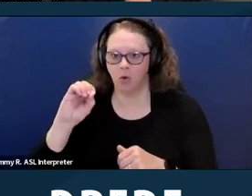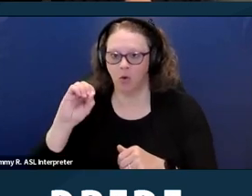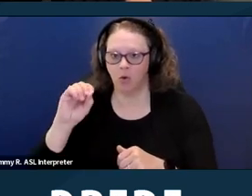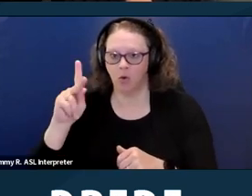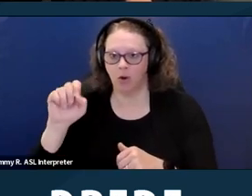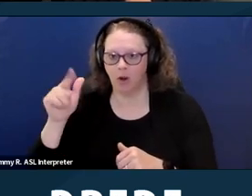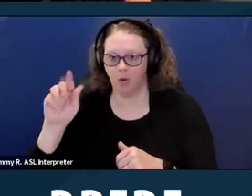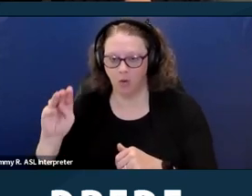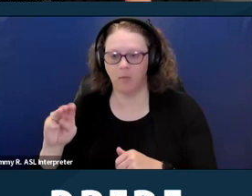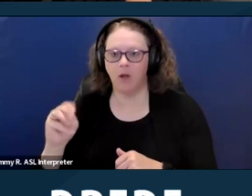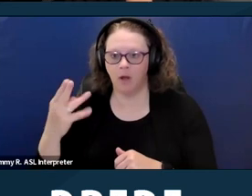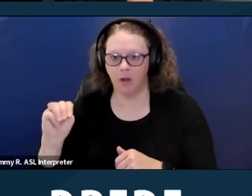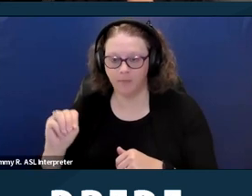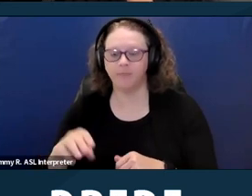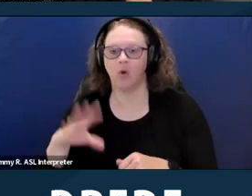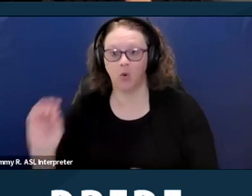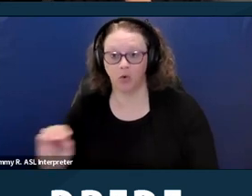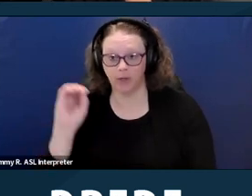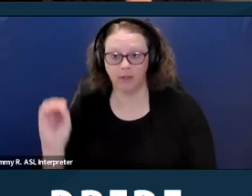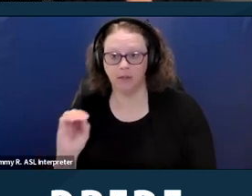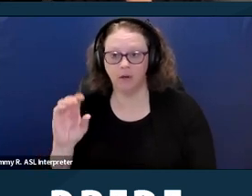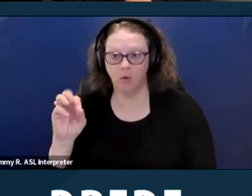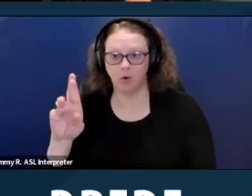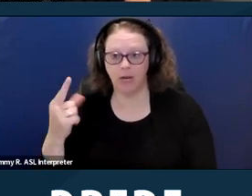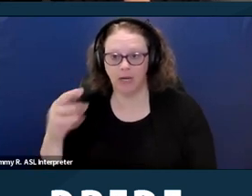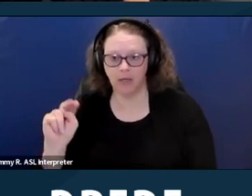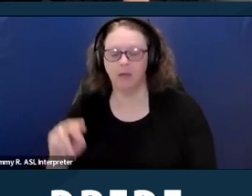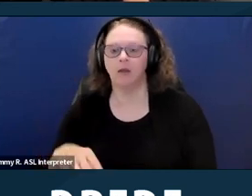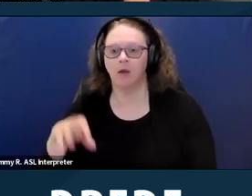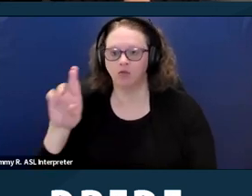Oregon, Rhode Island, Utah, Vermont,